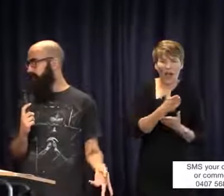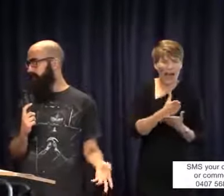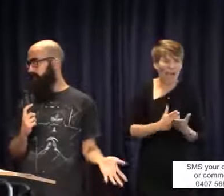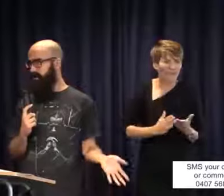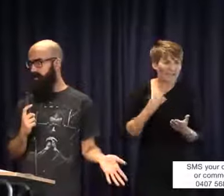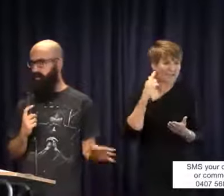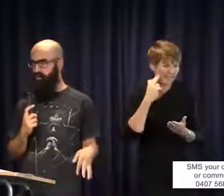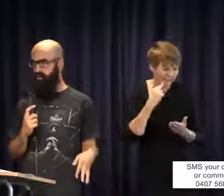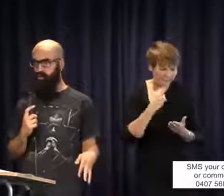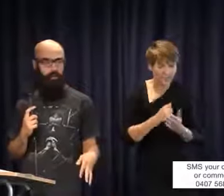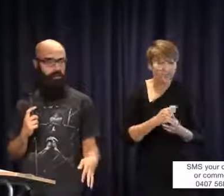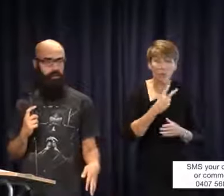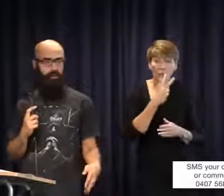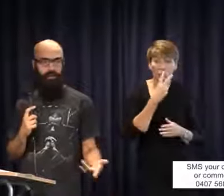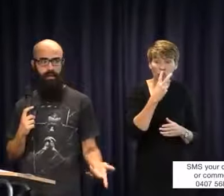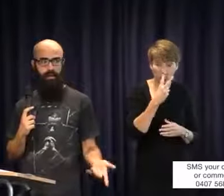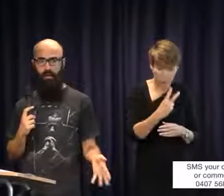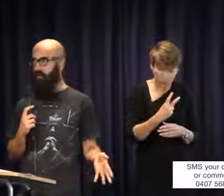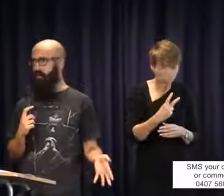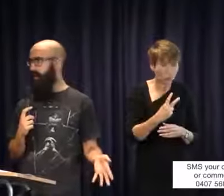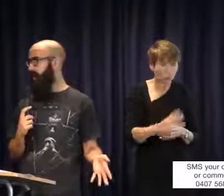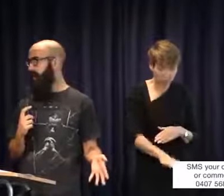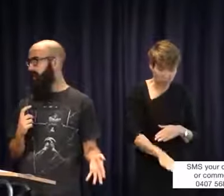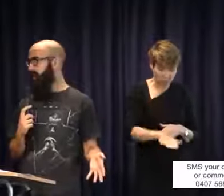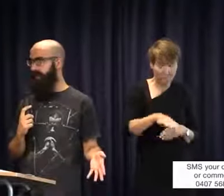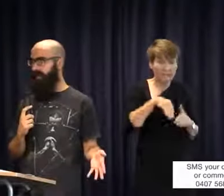two years old. So when he goes into school I just want to know if he would have the same